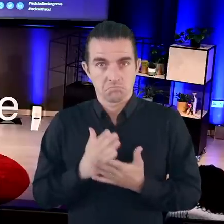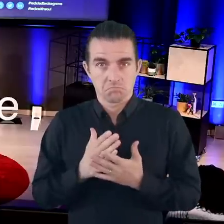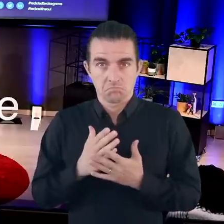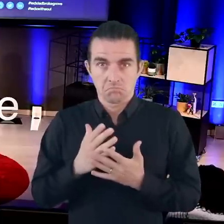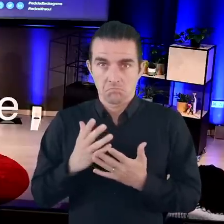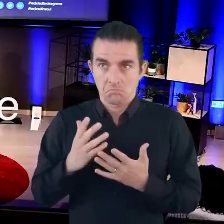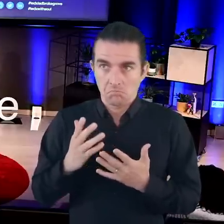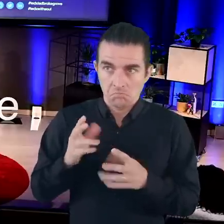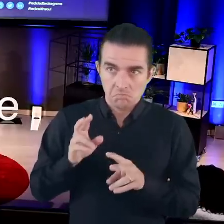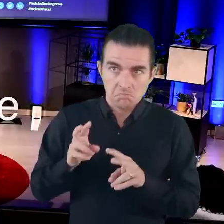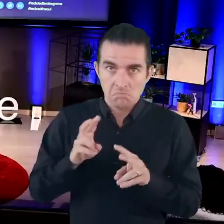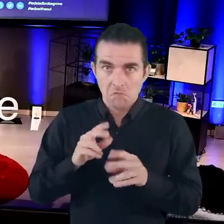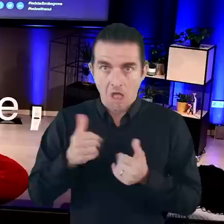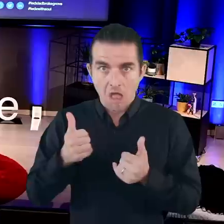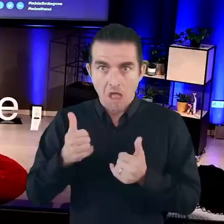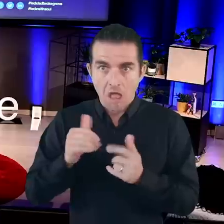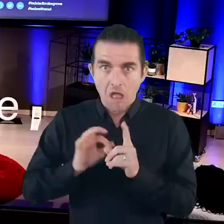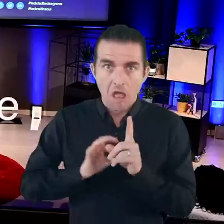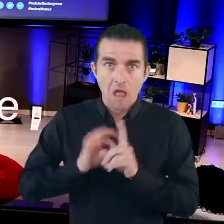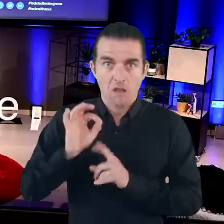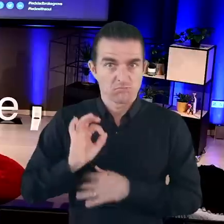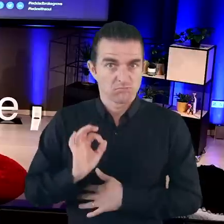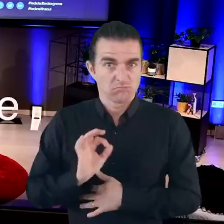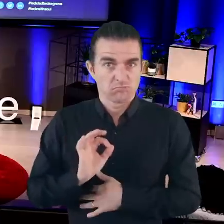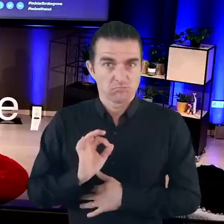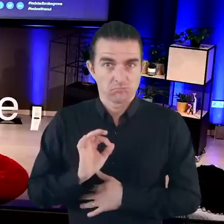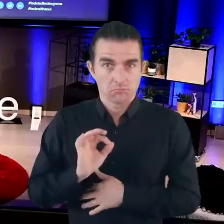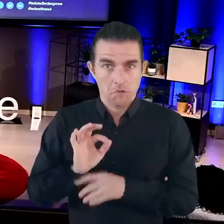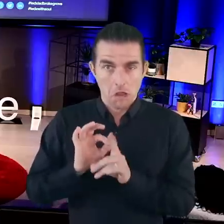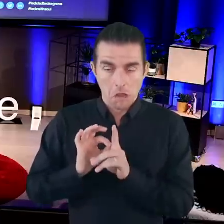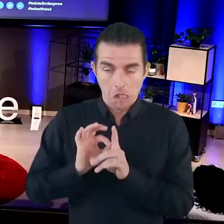It wasn’t anything to suggest that things were improving.